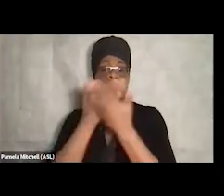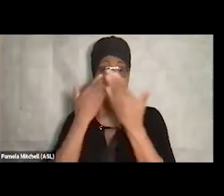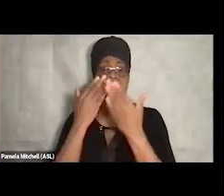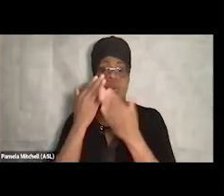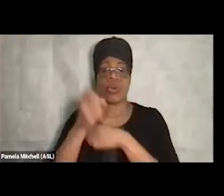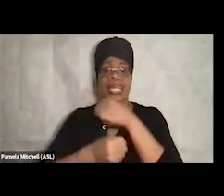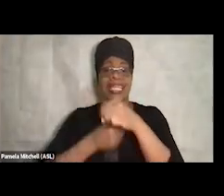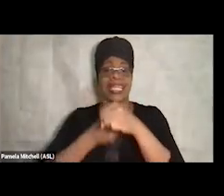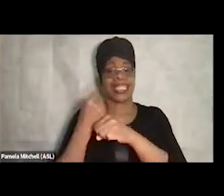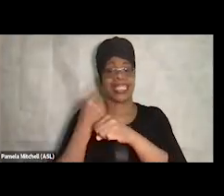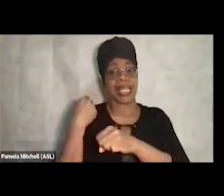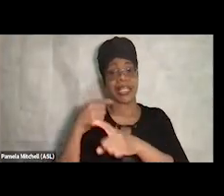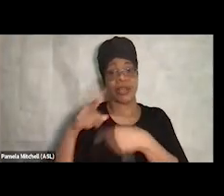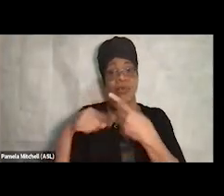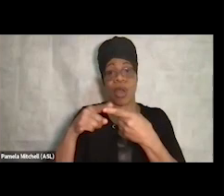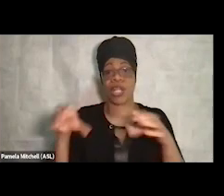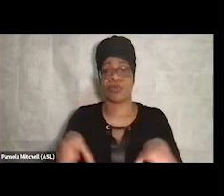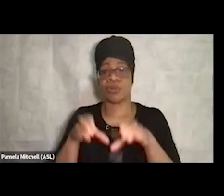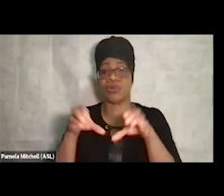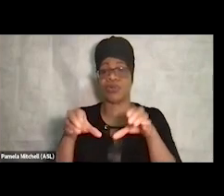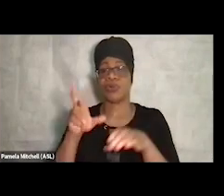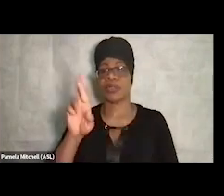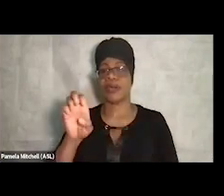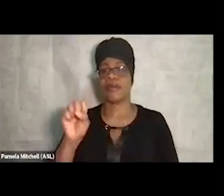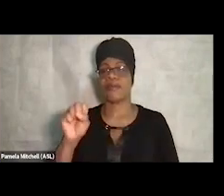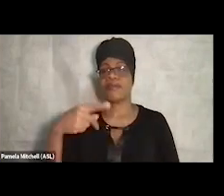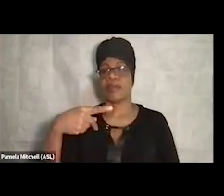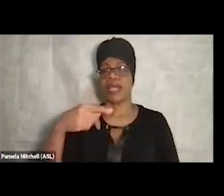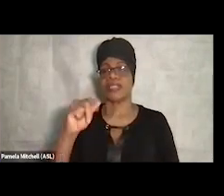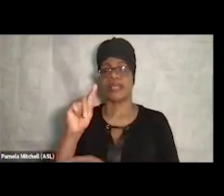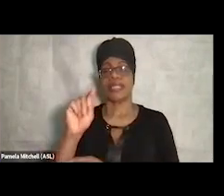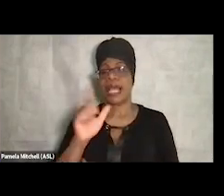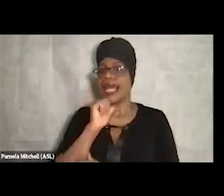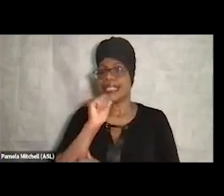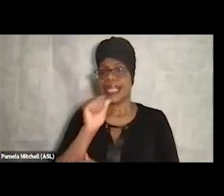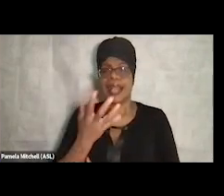And so I didn't want to recreate the will. That partnership was already out there.